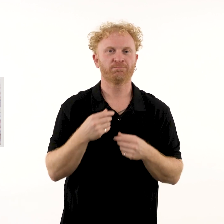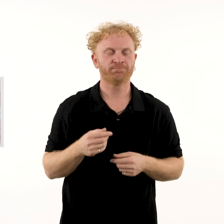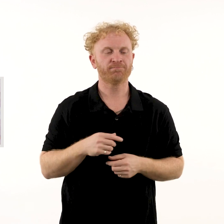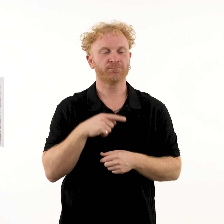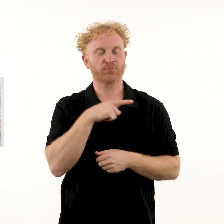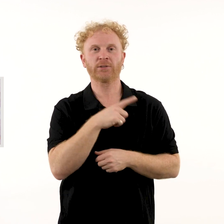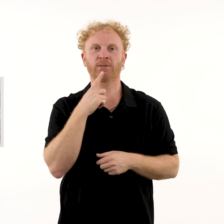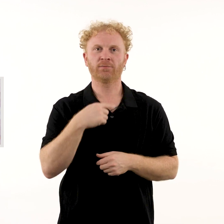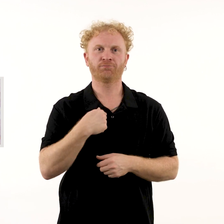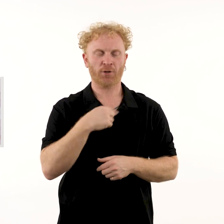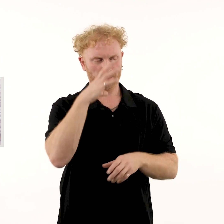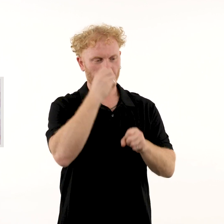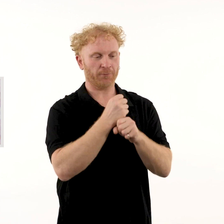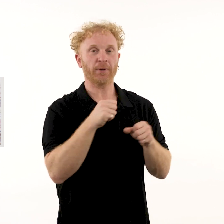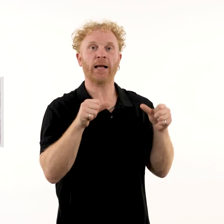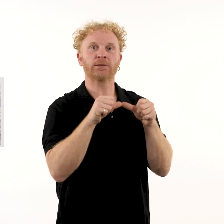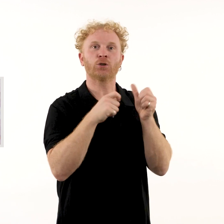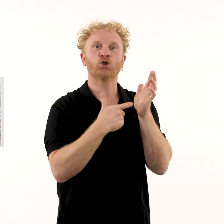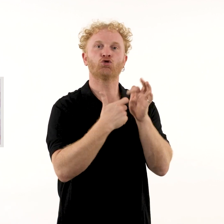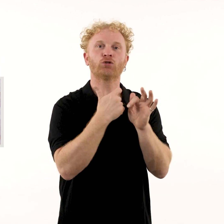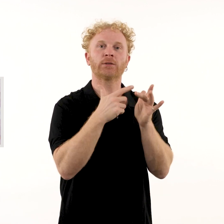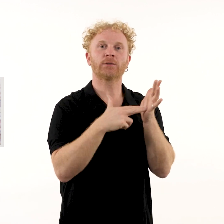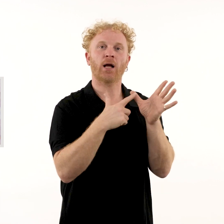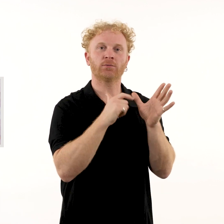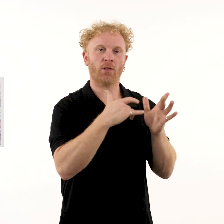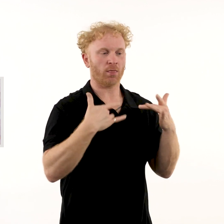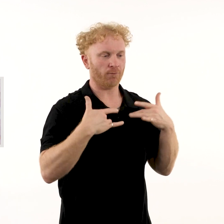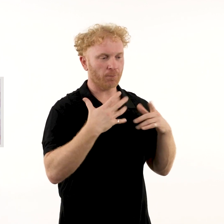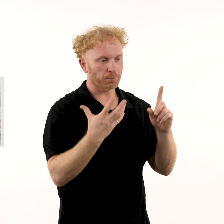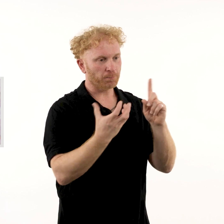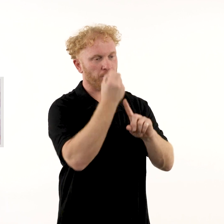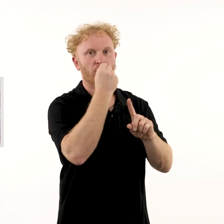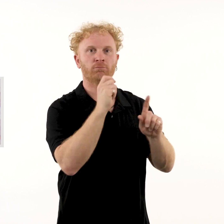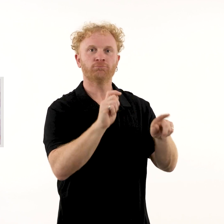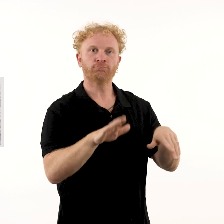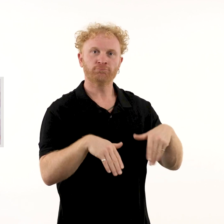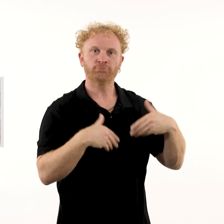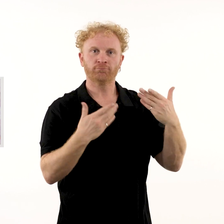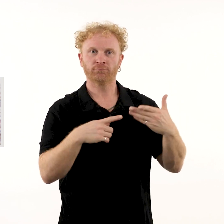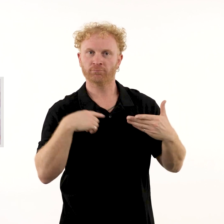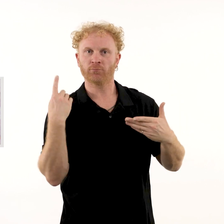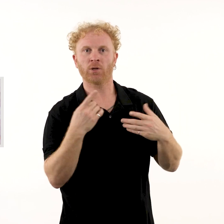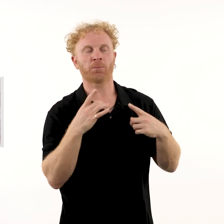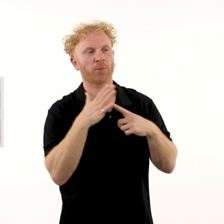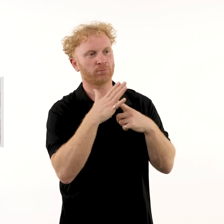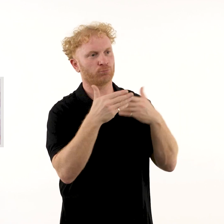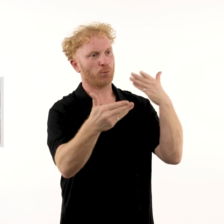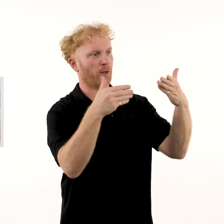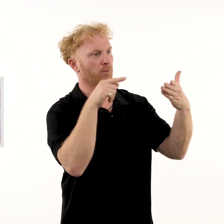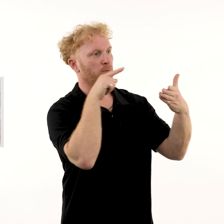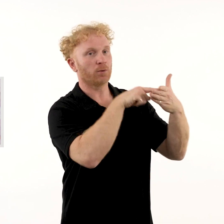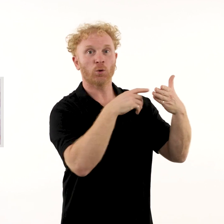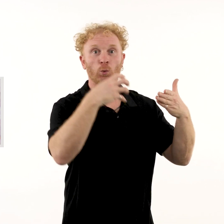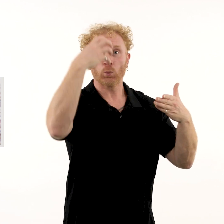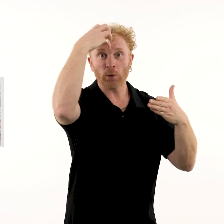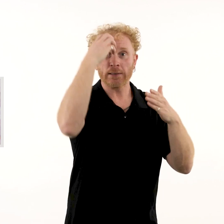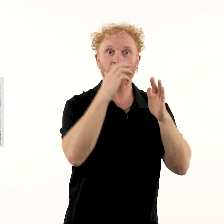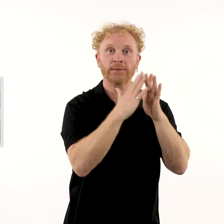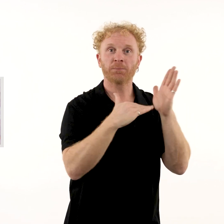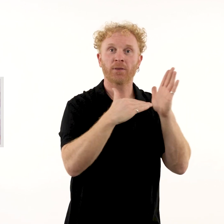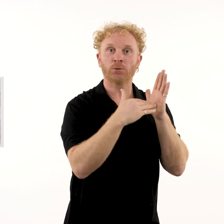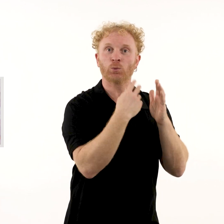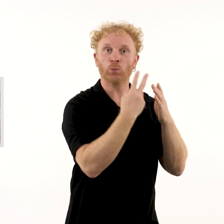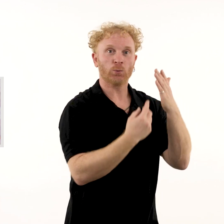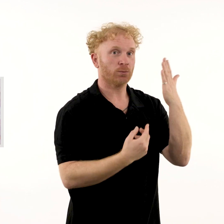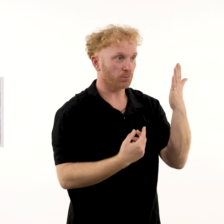I believe Aunty Regina’s life and achievements provide an important comparison to Queen Elizabeth II’s.